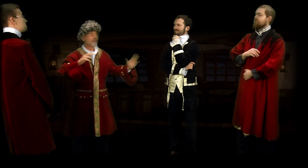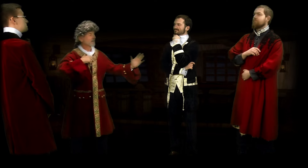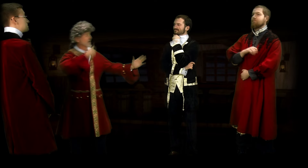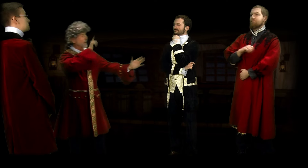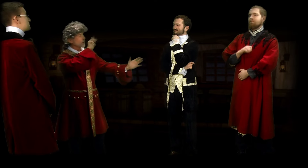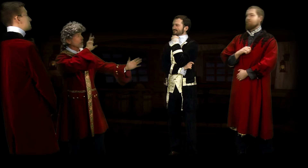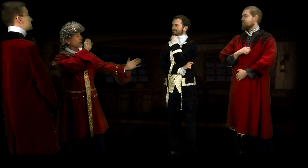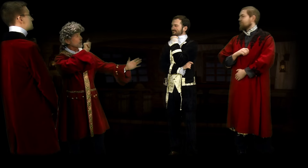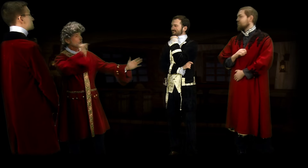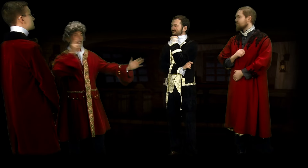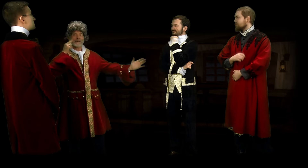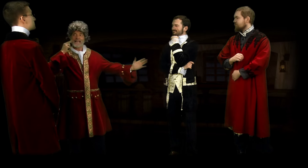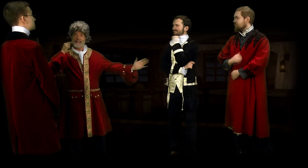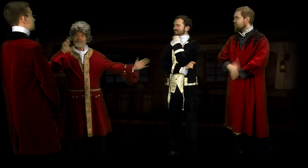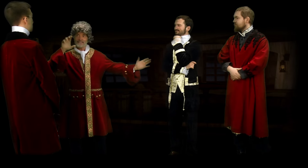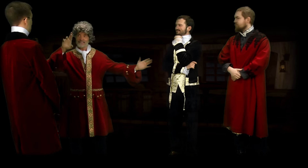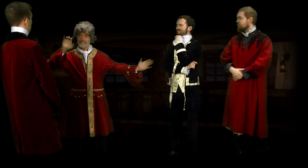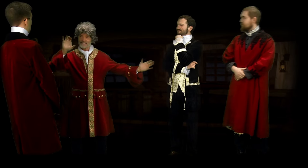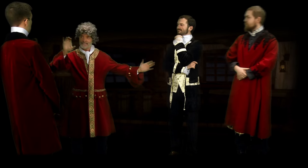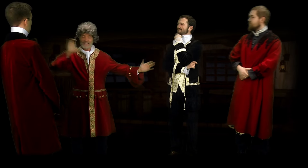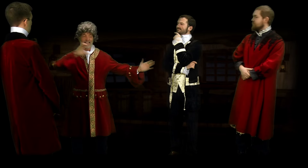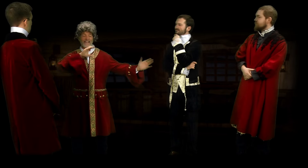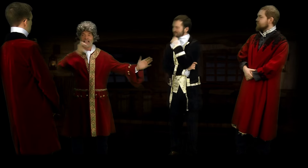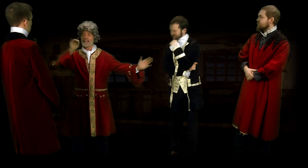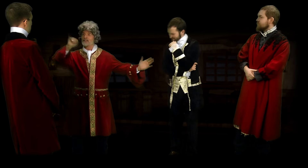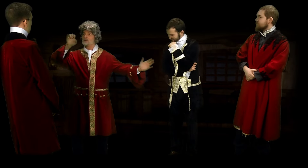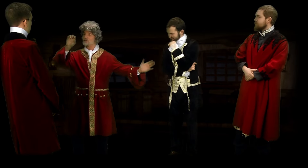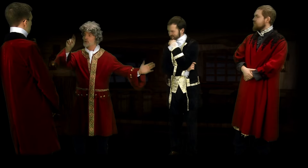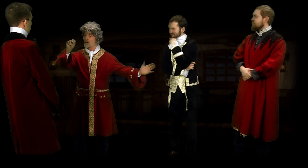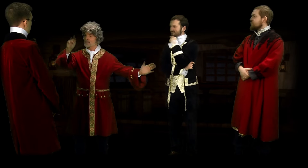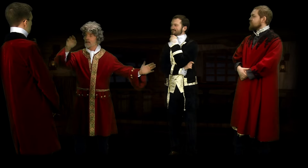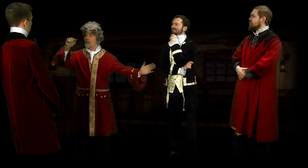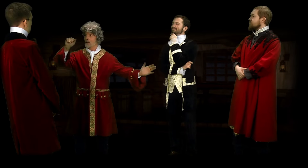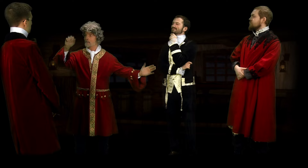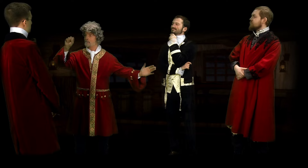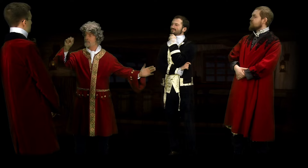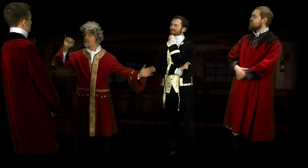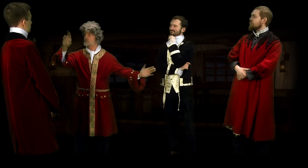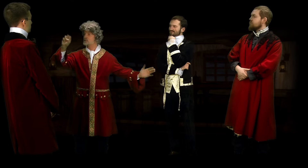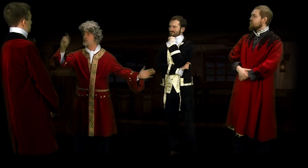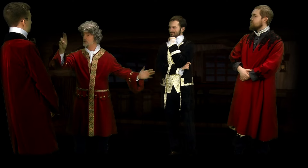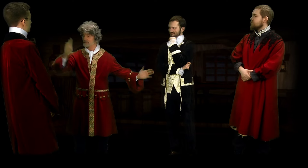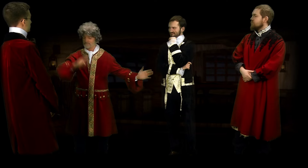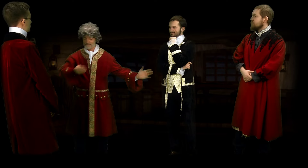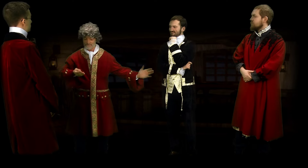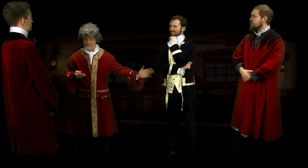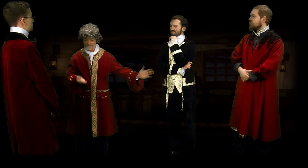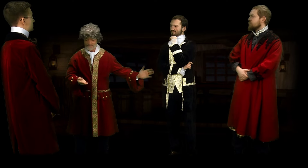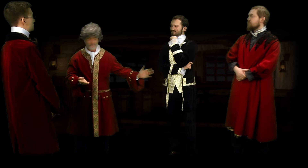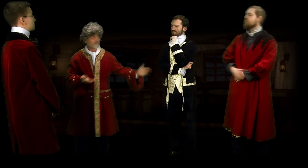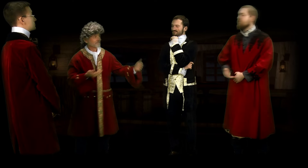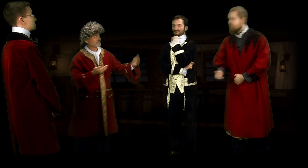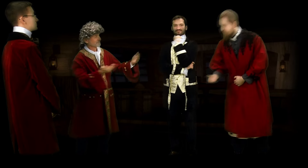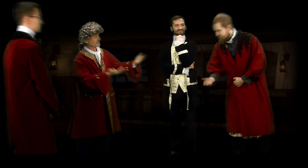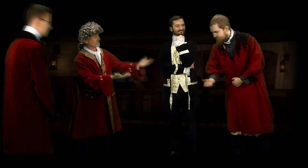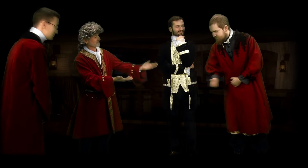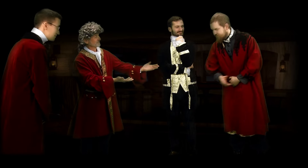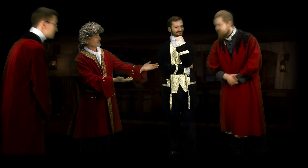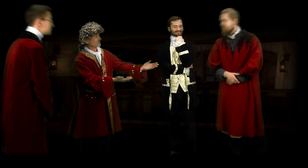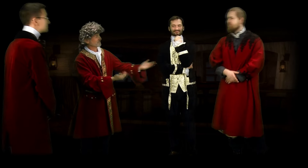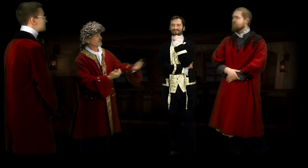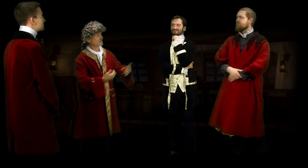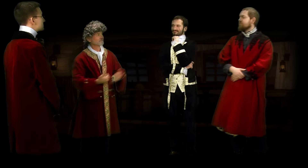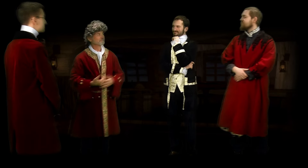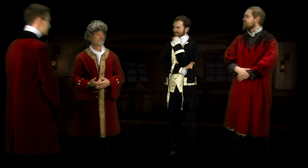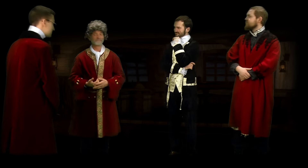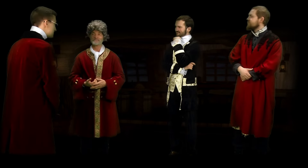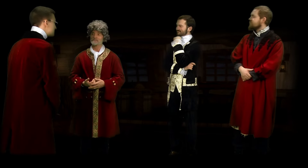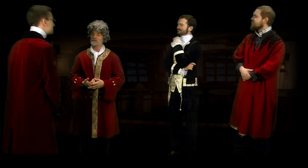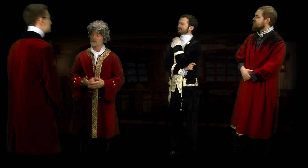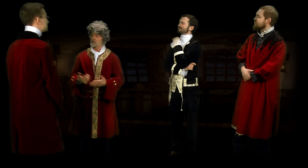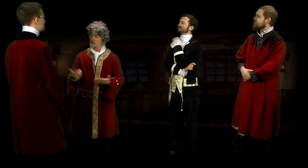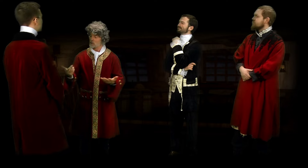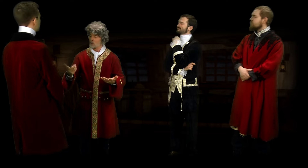Laurent Clerc and Jean Massieu.